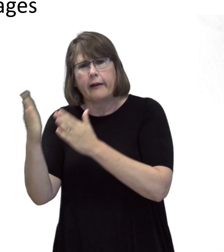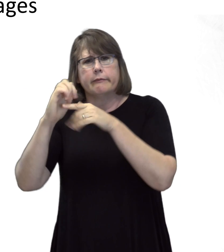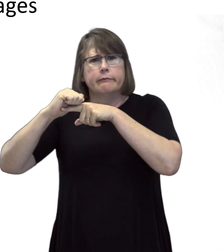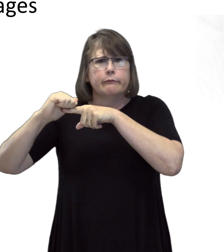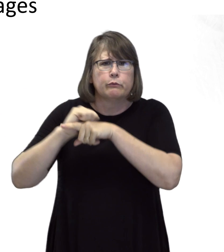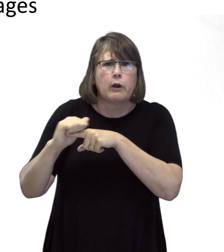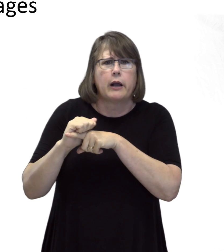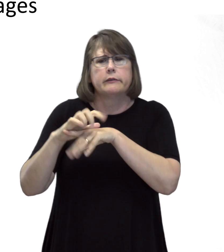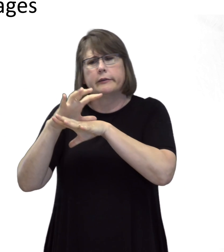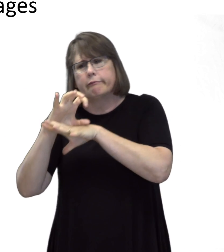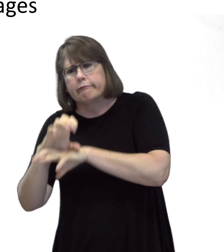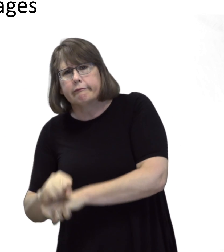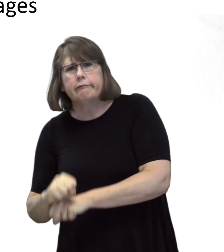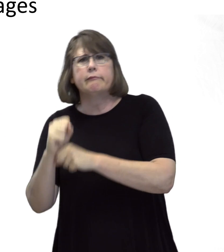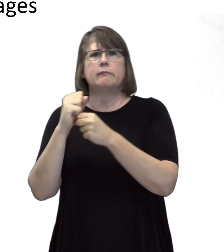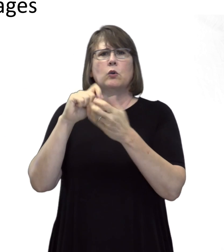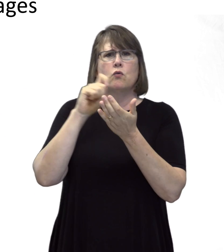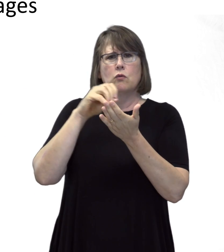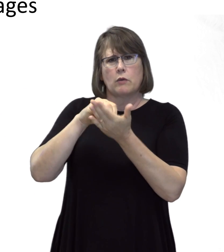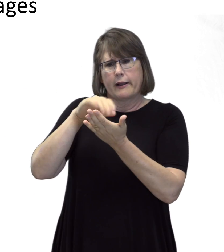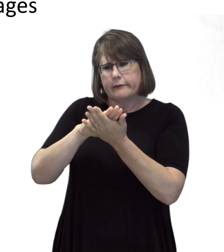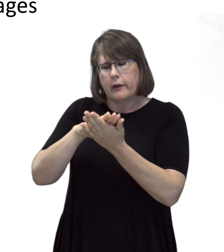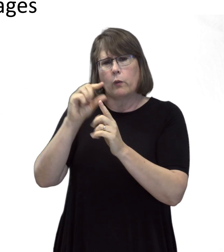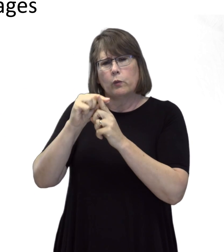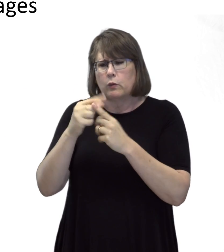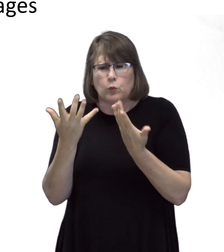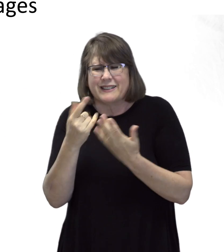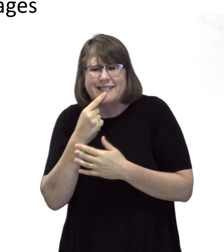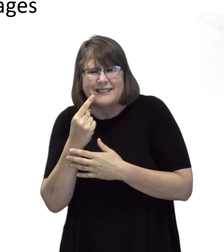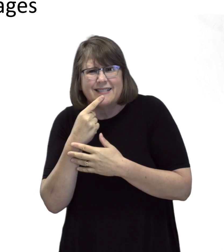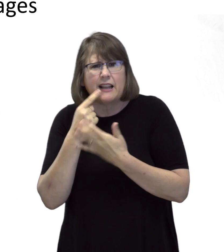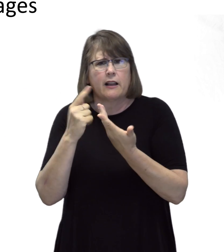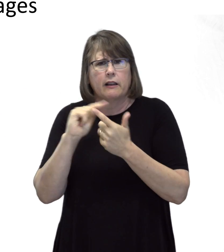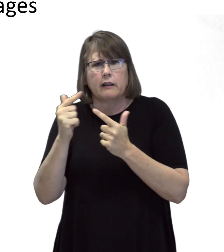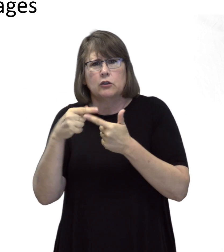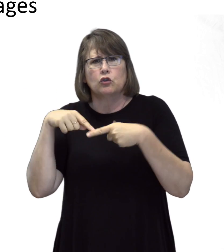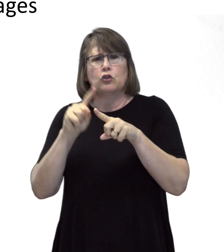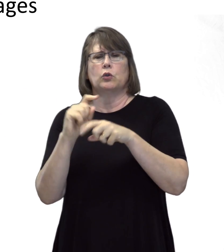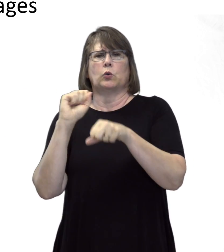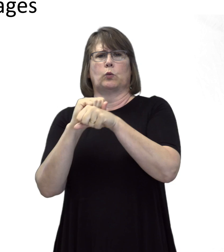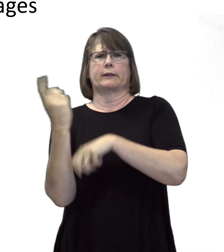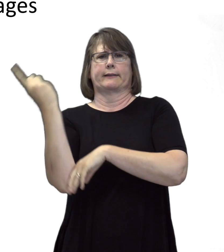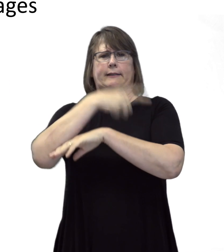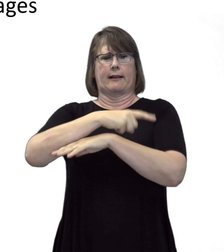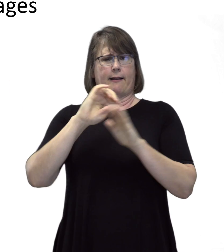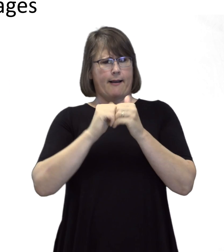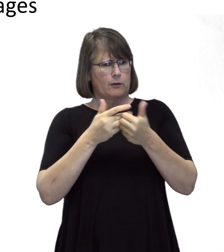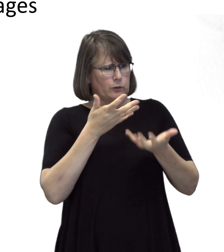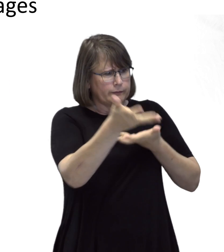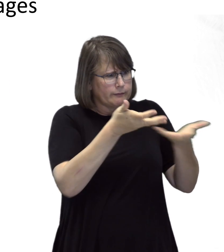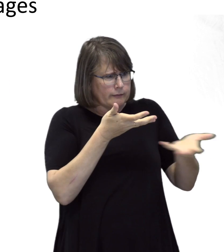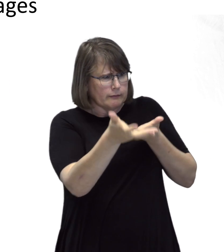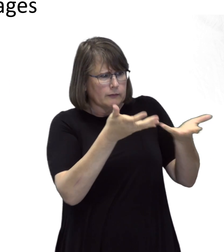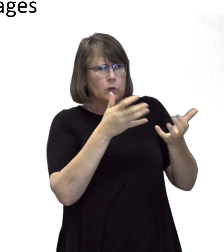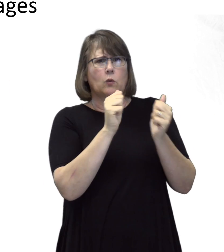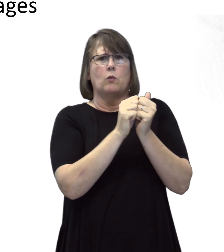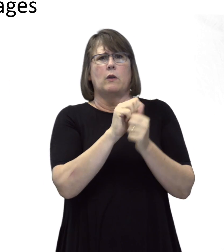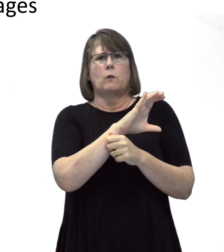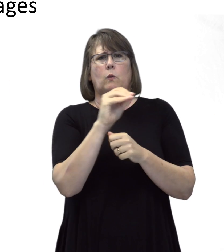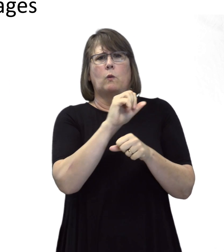and writing down words to say during the work day and how to connect with coworkers